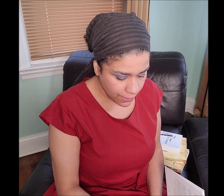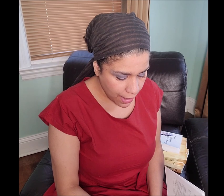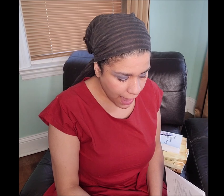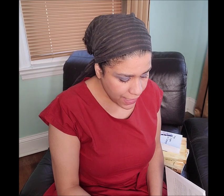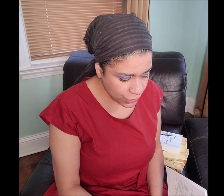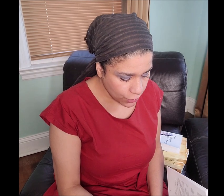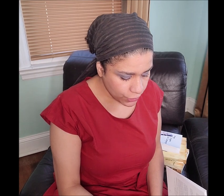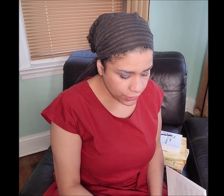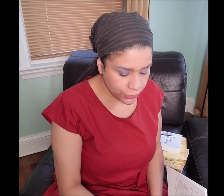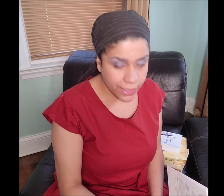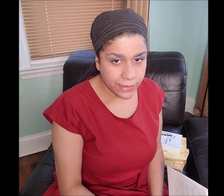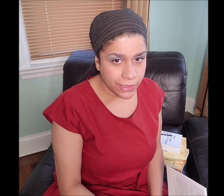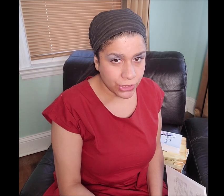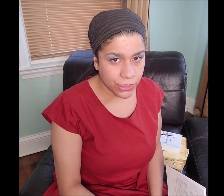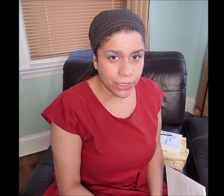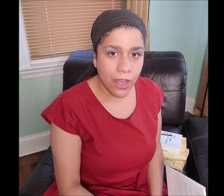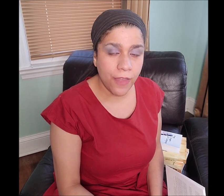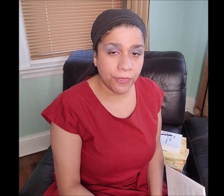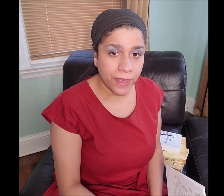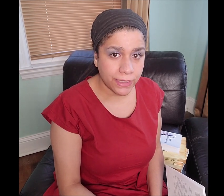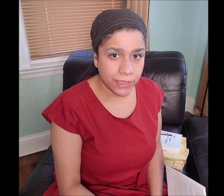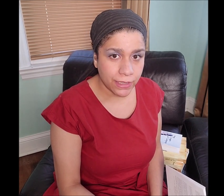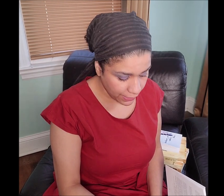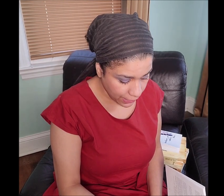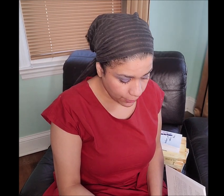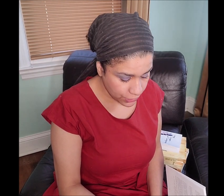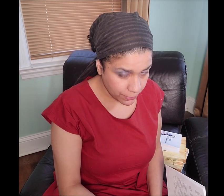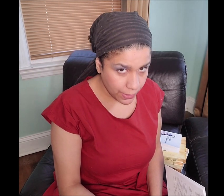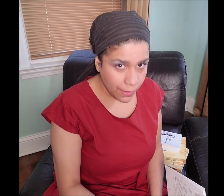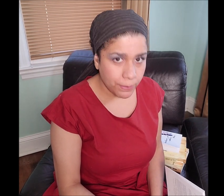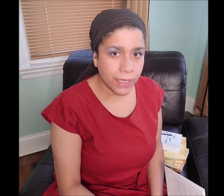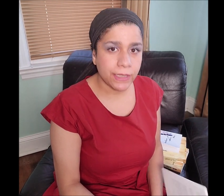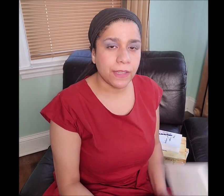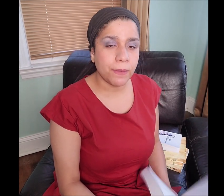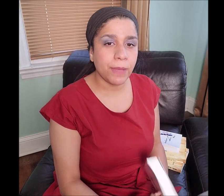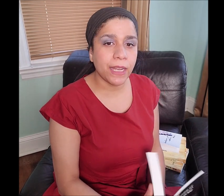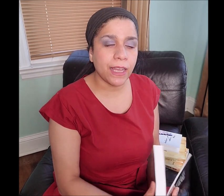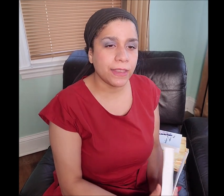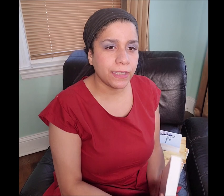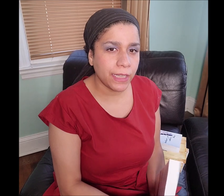I chose the translation authentic language because the Manakahthey 𐤌𐤍𐤇𐤕𐤉